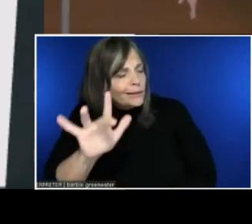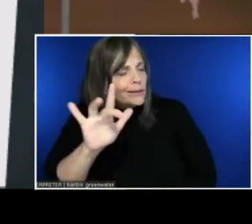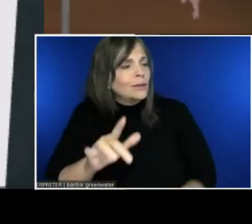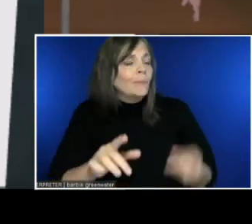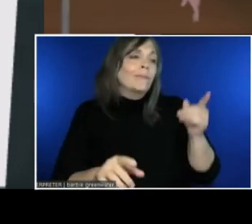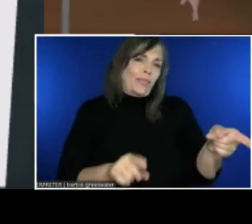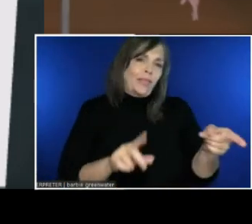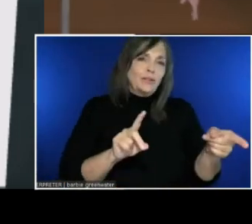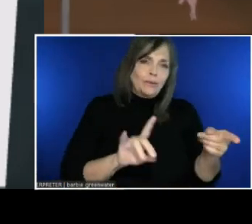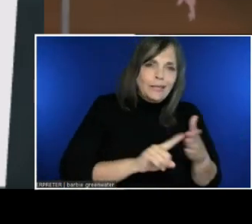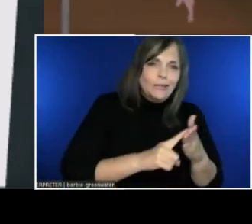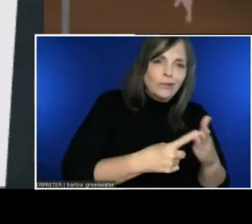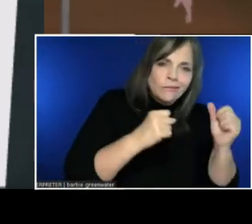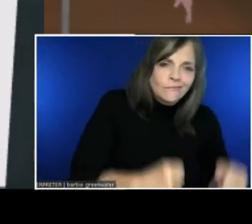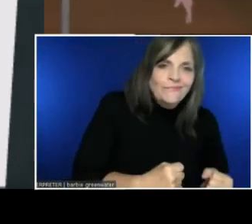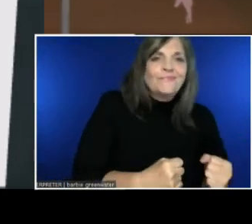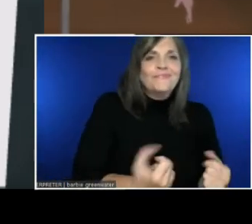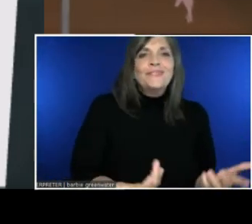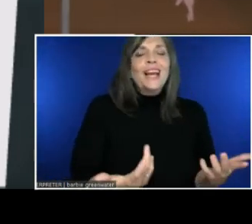This is the voice gallery within Speech Studio.